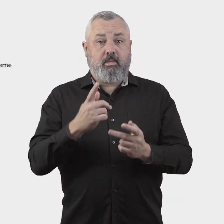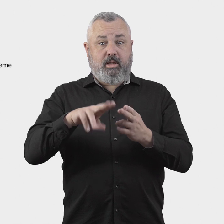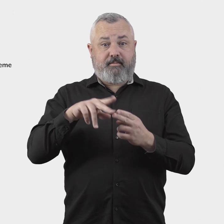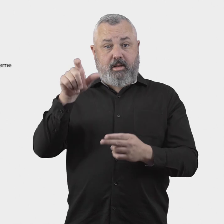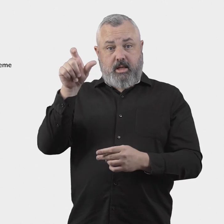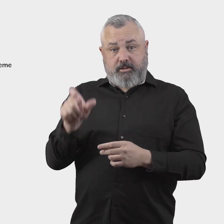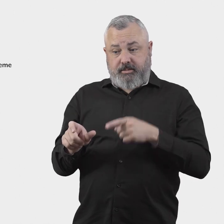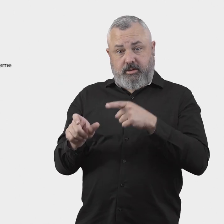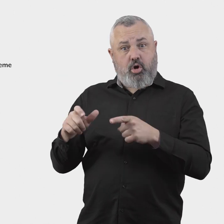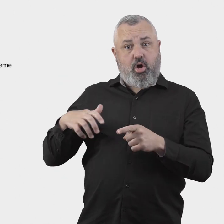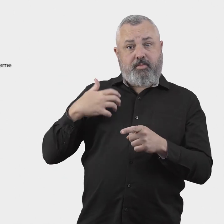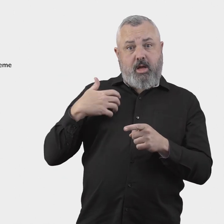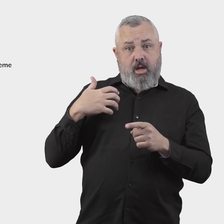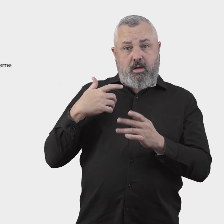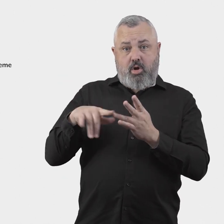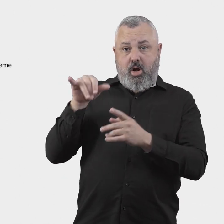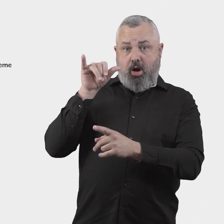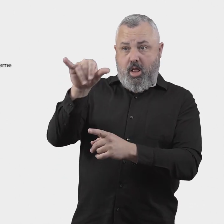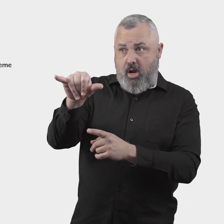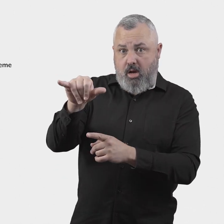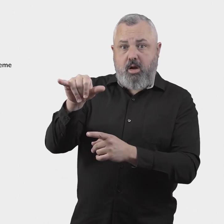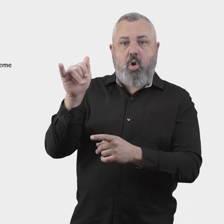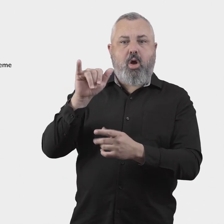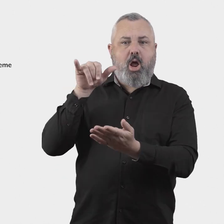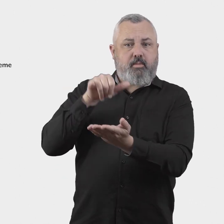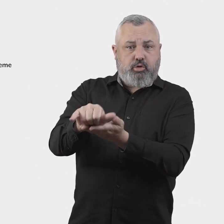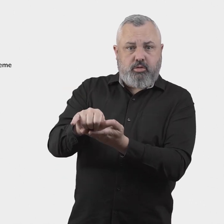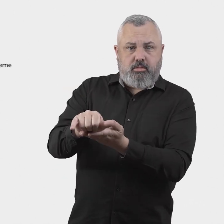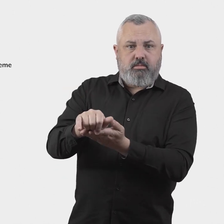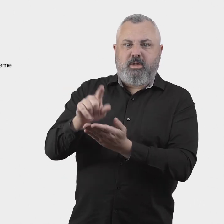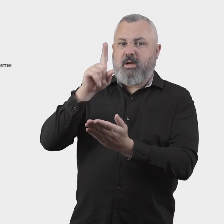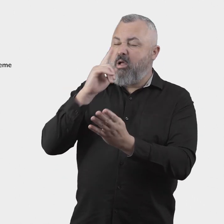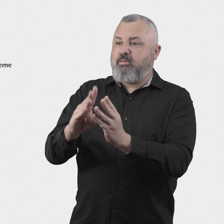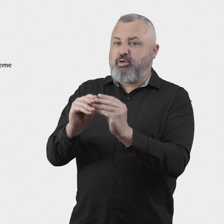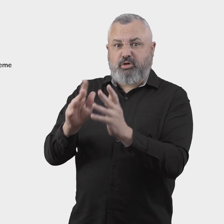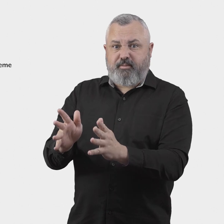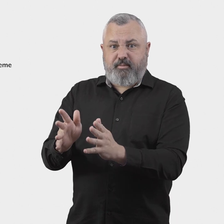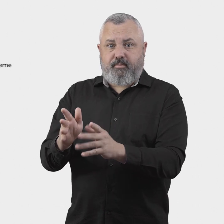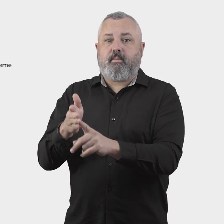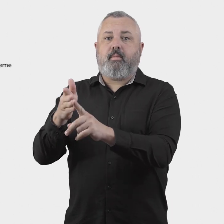to provide an alternate dispute resolution service for aviation customers who have been unable to resolve